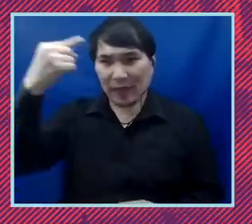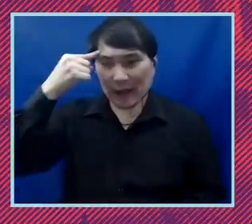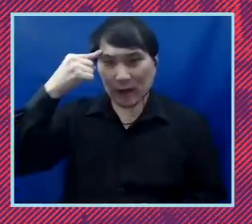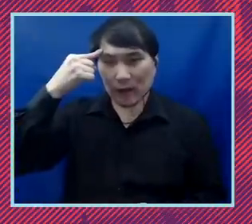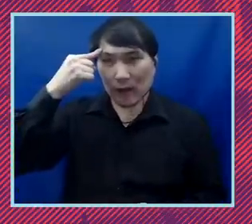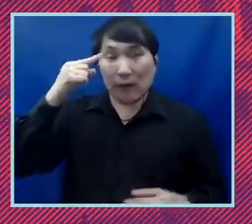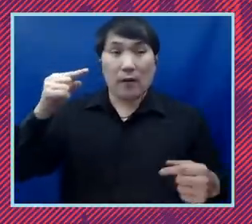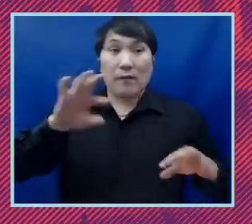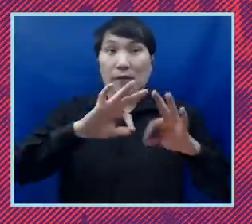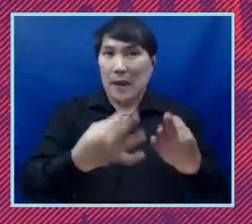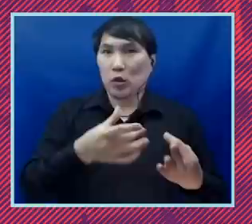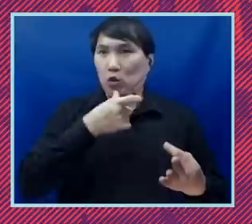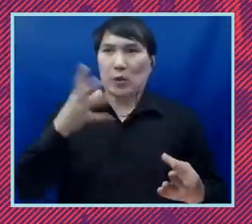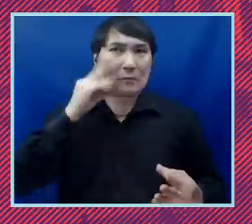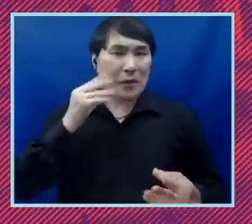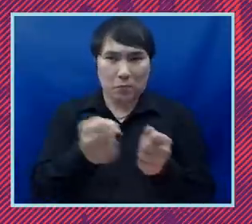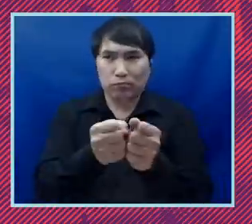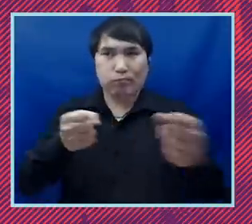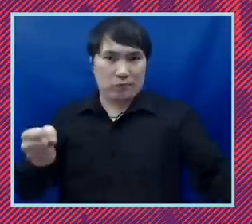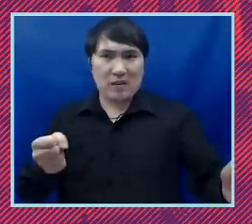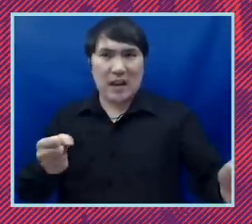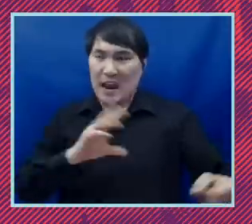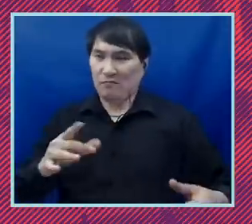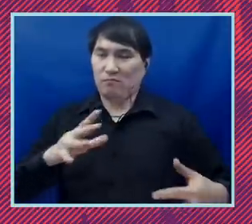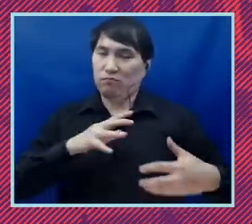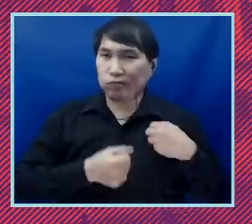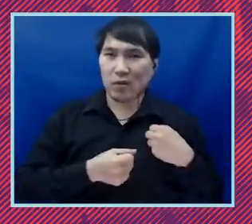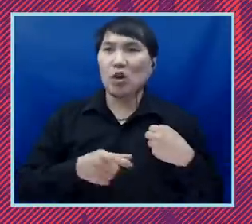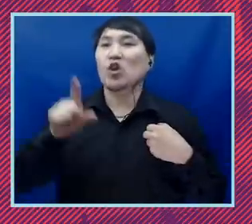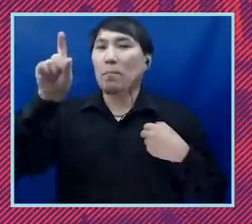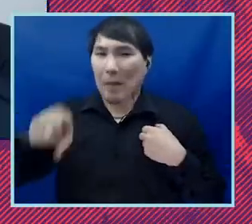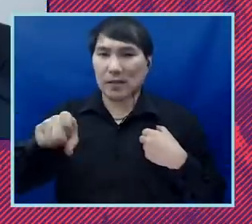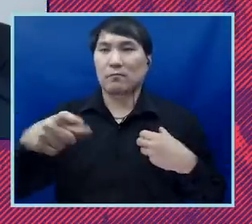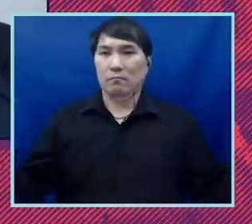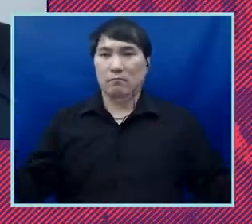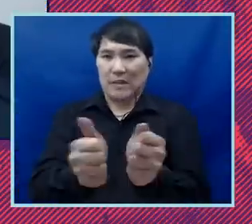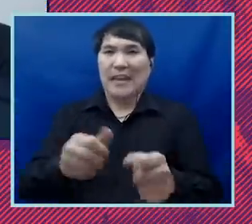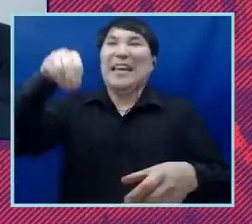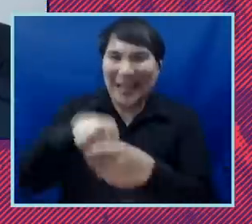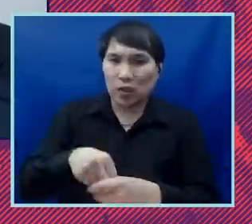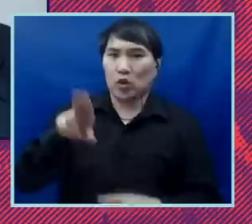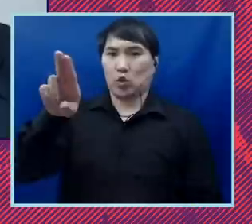through the family separation program should be reunited in the United States if they so choose.